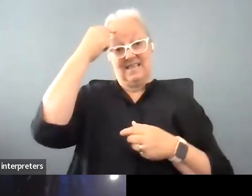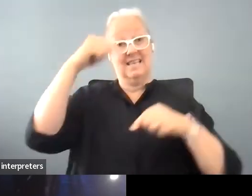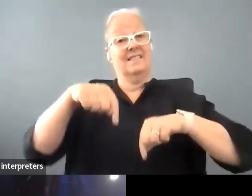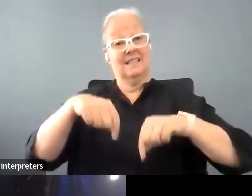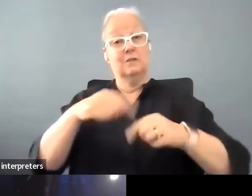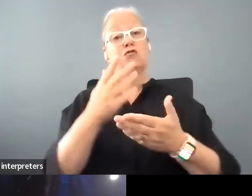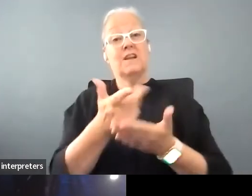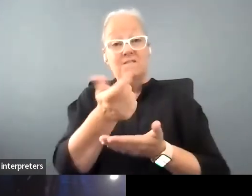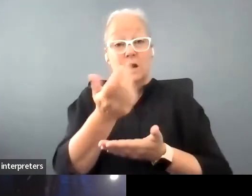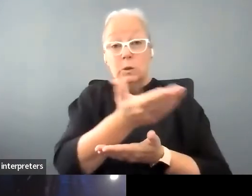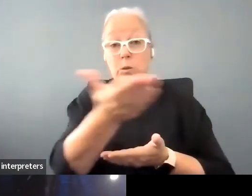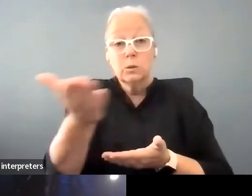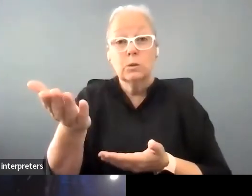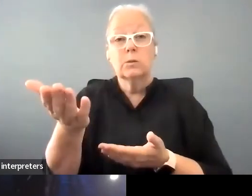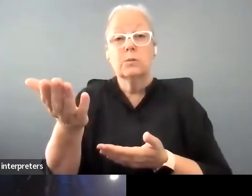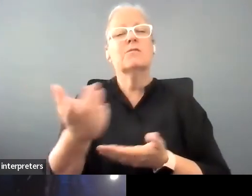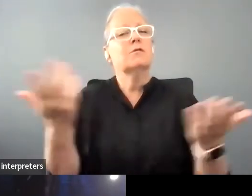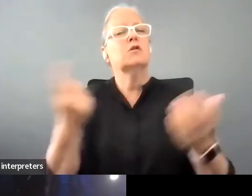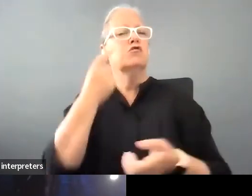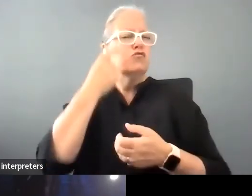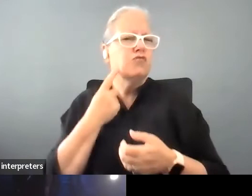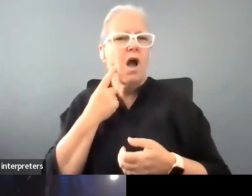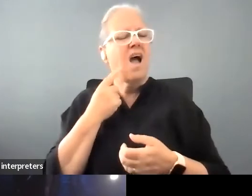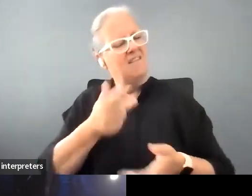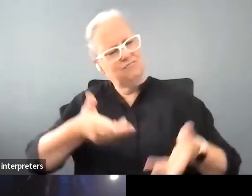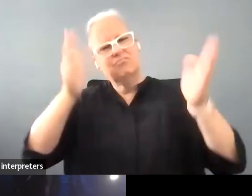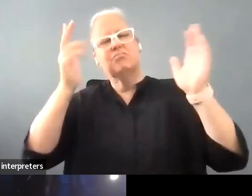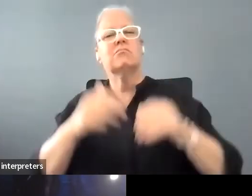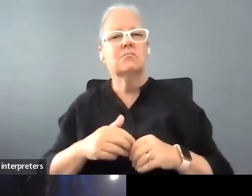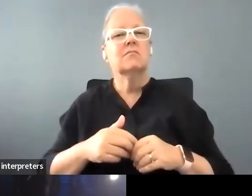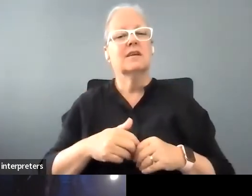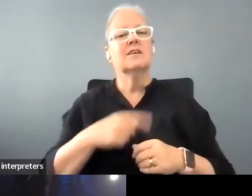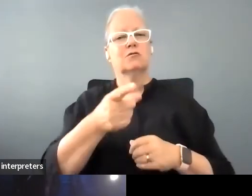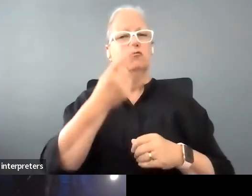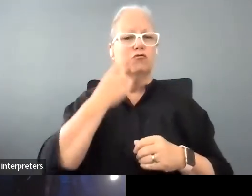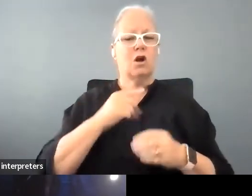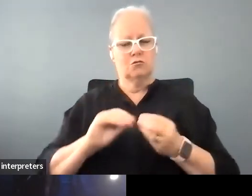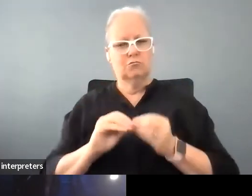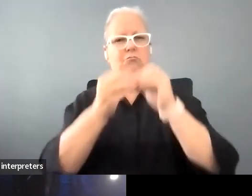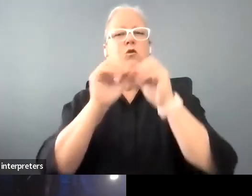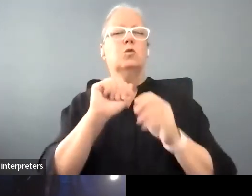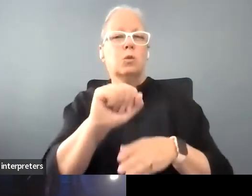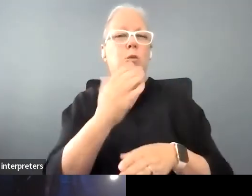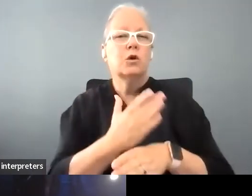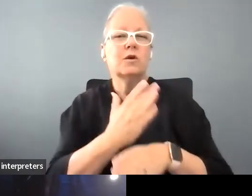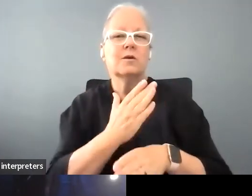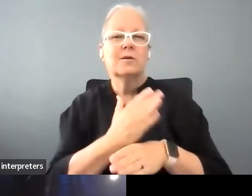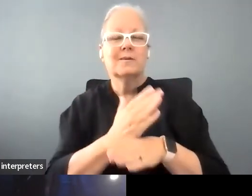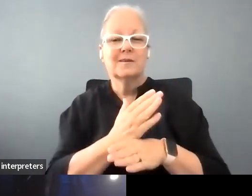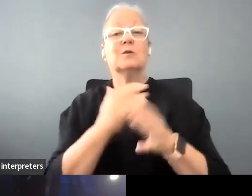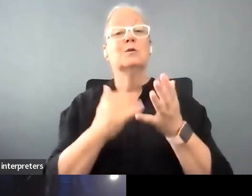go for something and develop your work in a way that you know the arts can do and